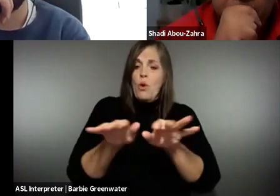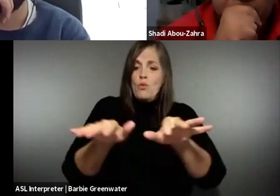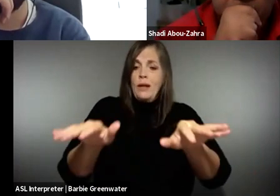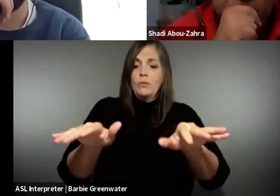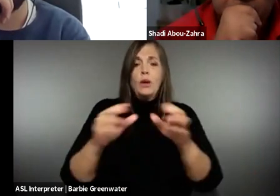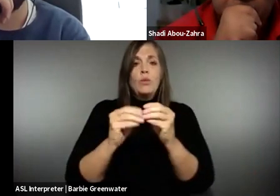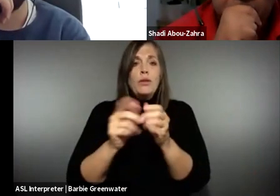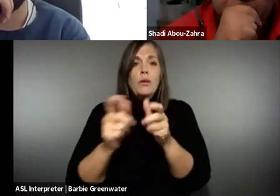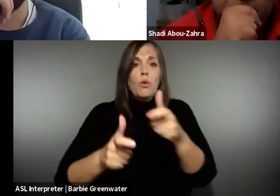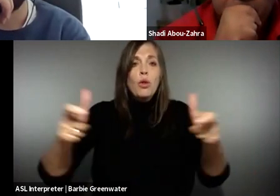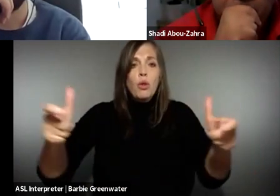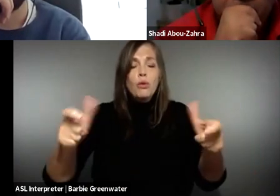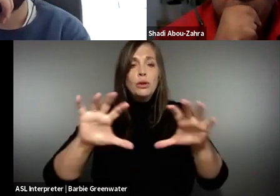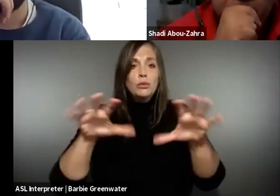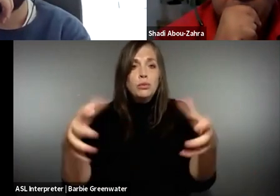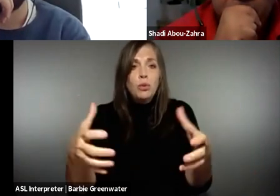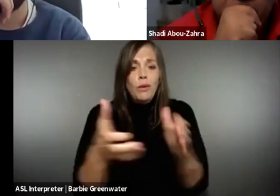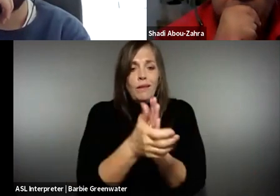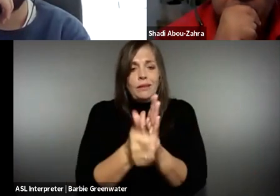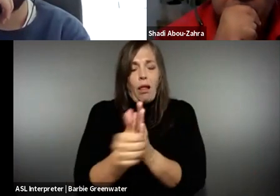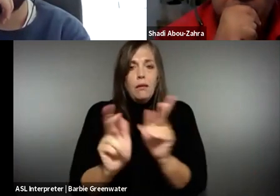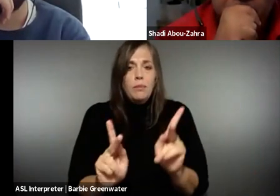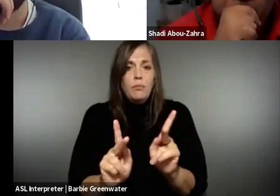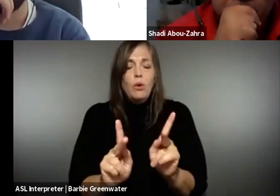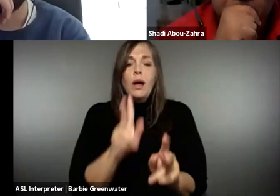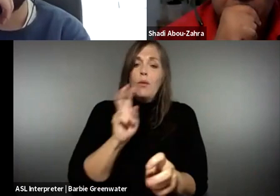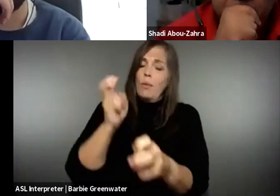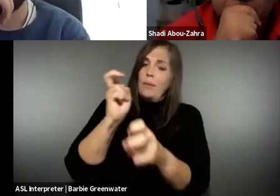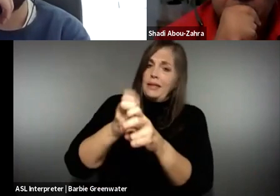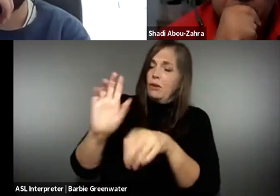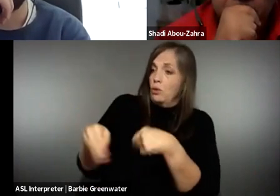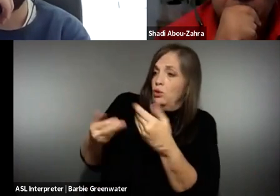those professional skills much more widespread with a bigger talent